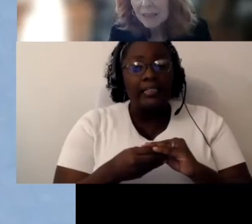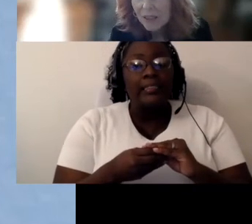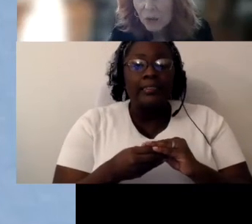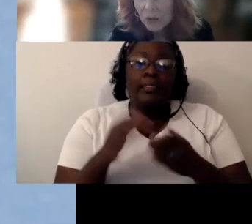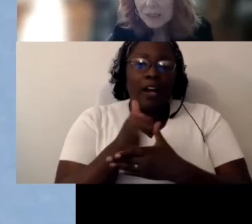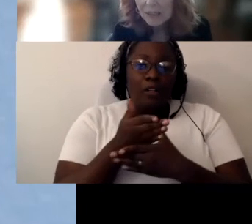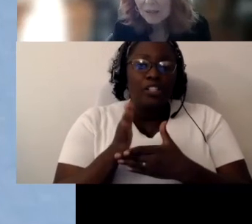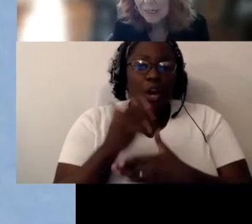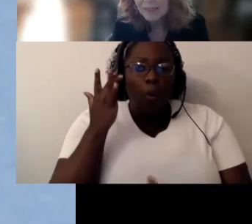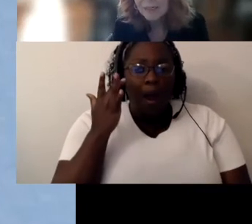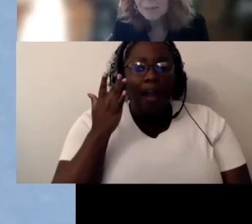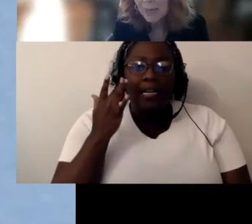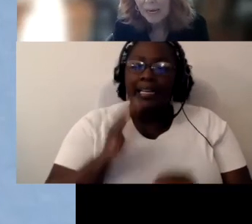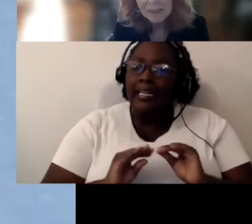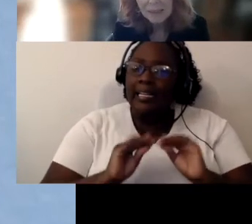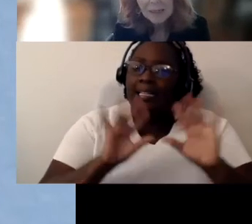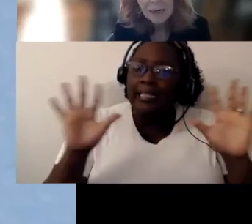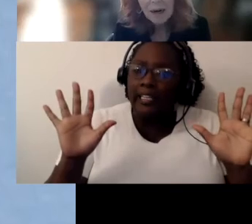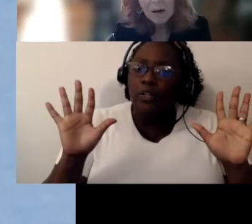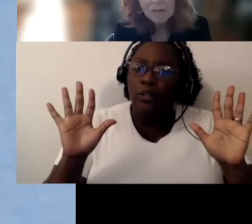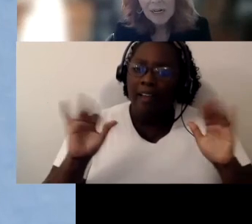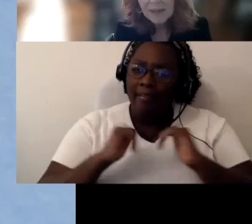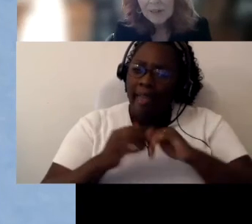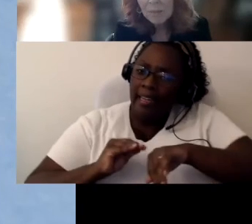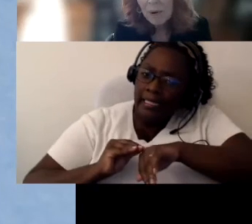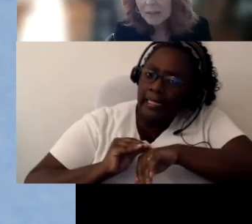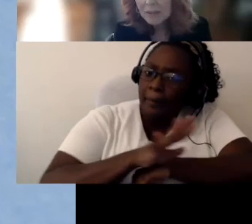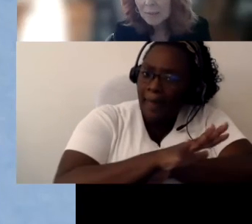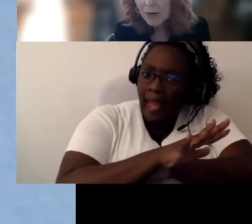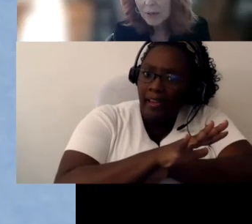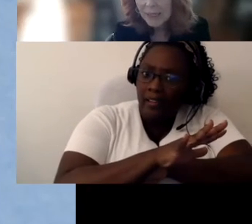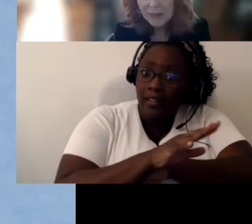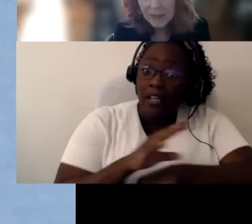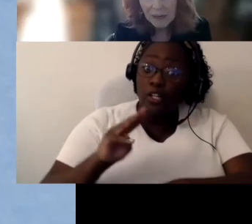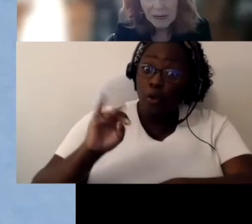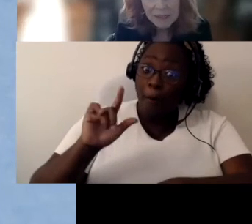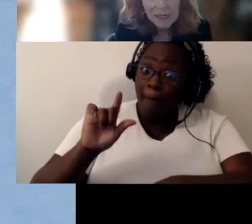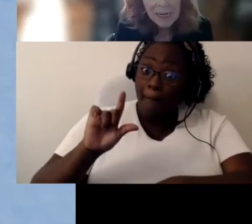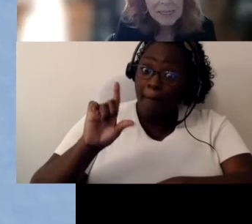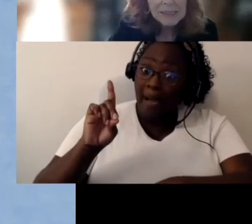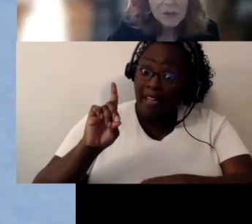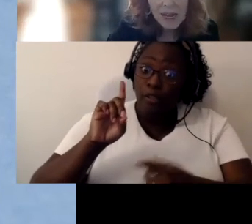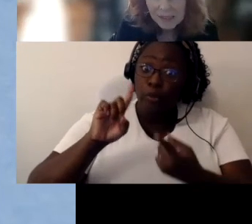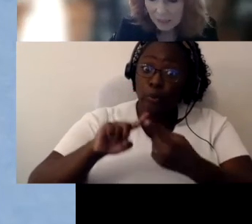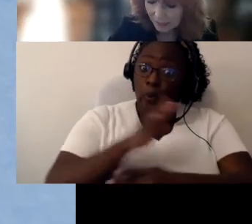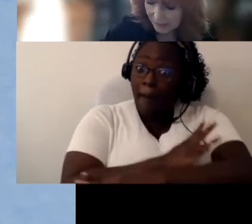it tells so clearly the impact of even a mild to moderate hearing loss. So that's not this